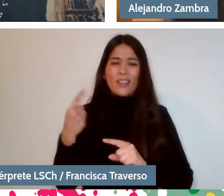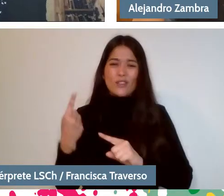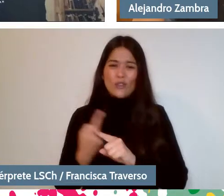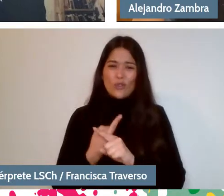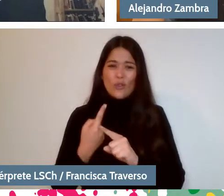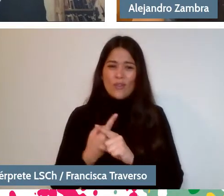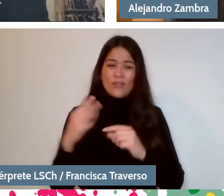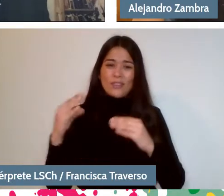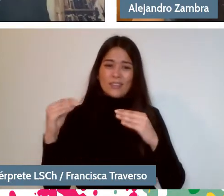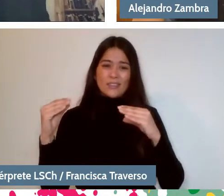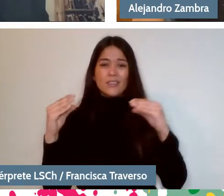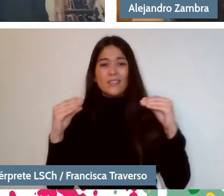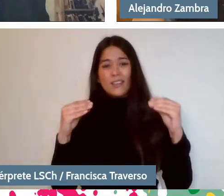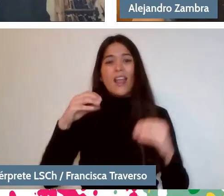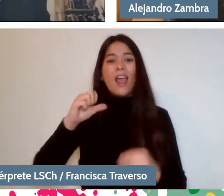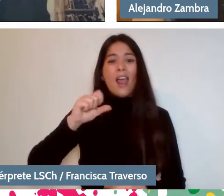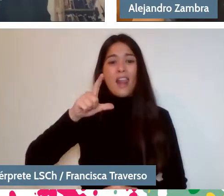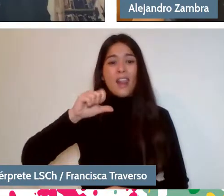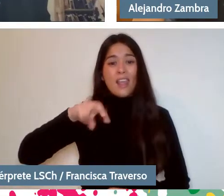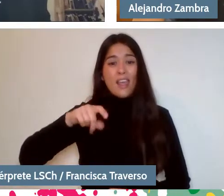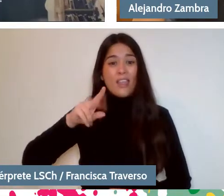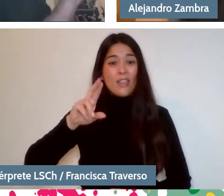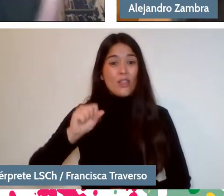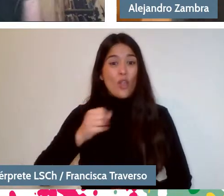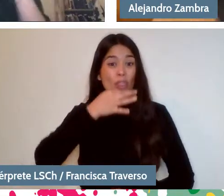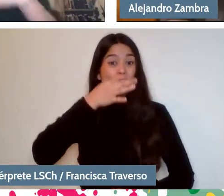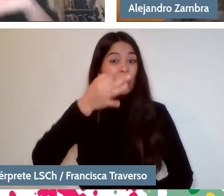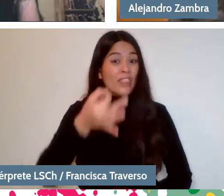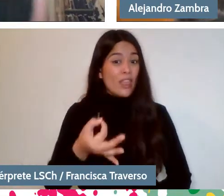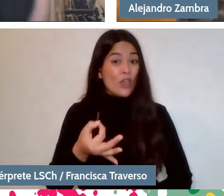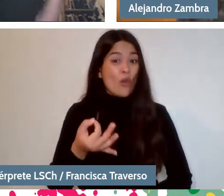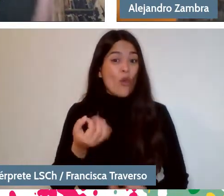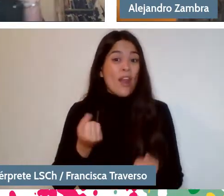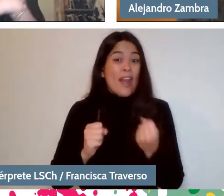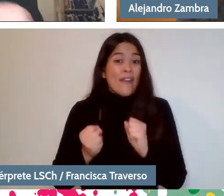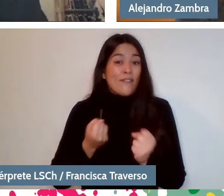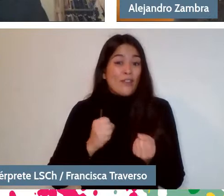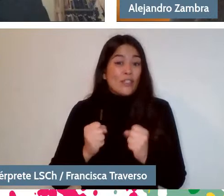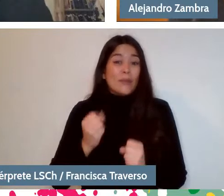I confess that I am very nervous and very happy. All together in one word "nervoushappy".